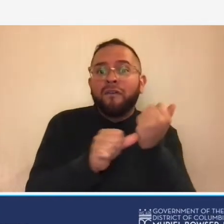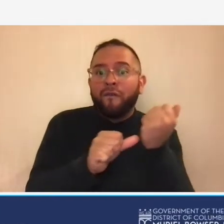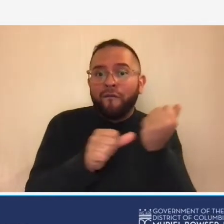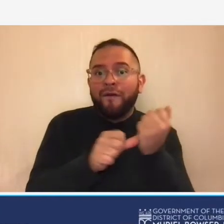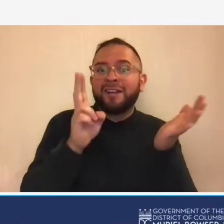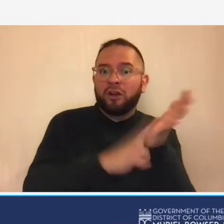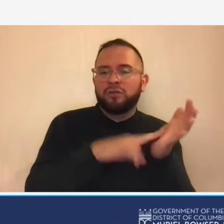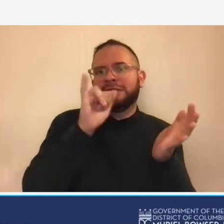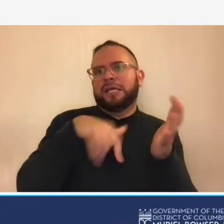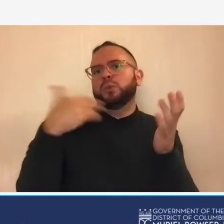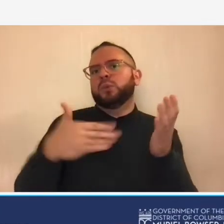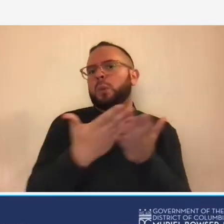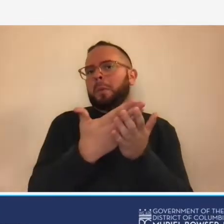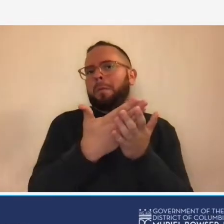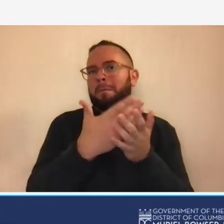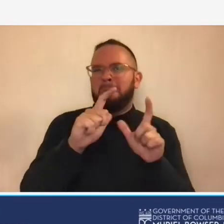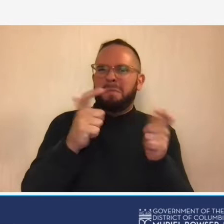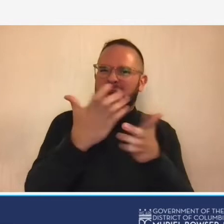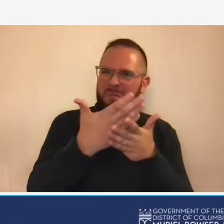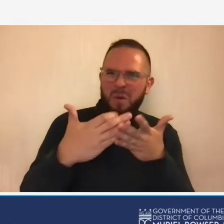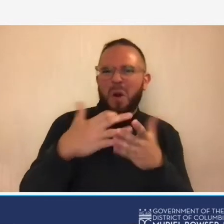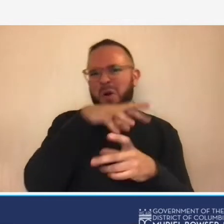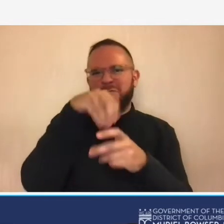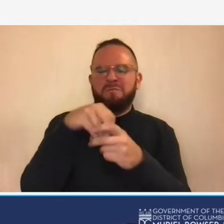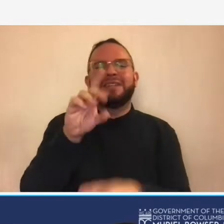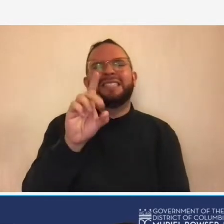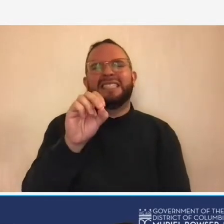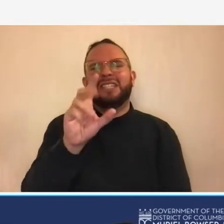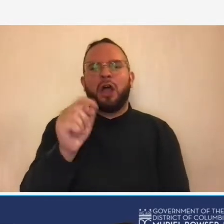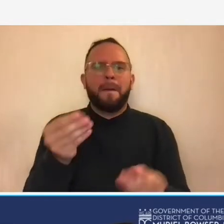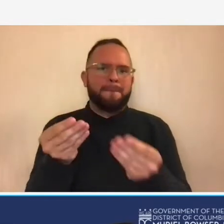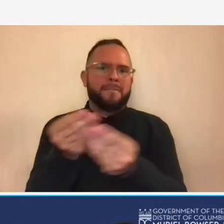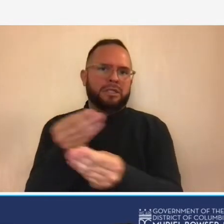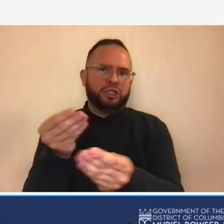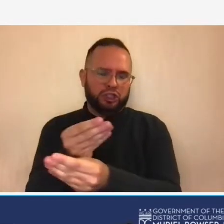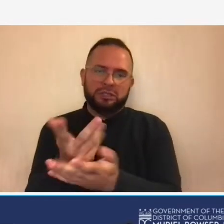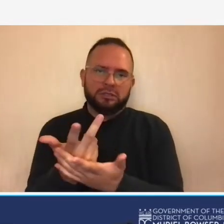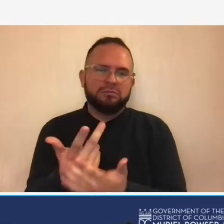budget for ddot and it's actually a large part of the budget for you know most of the dots so this